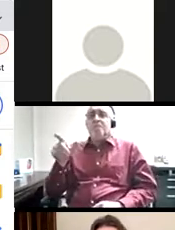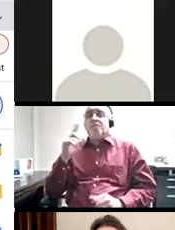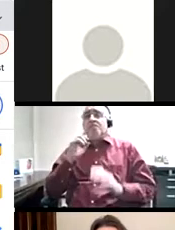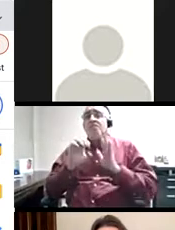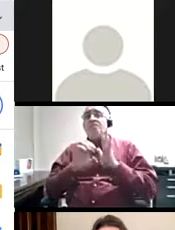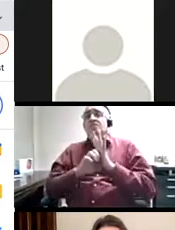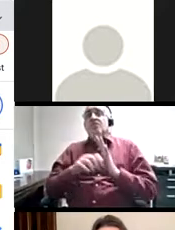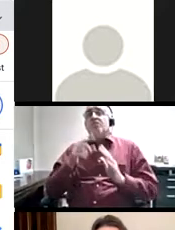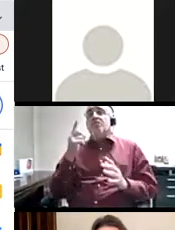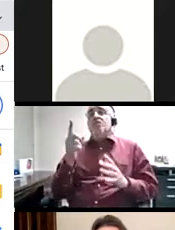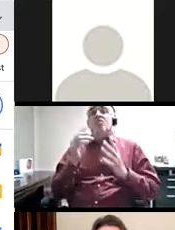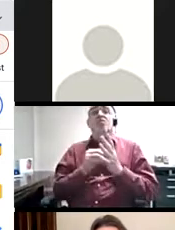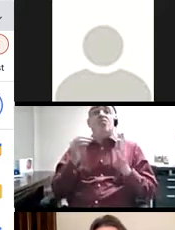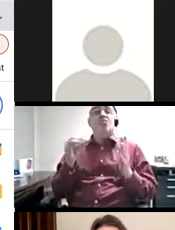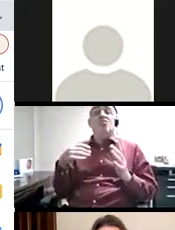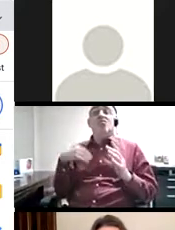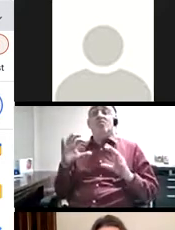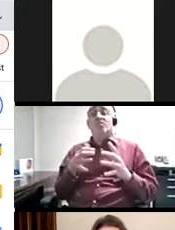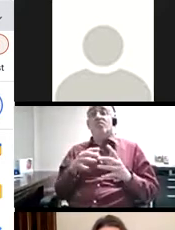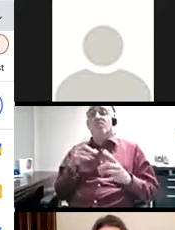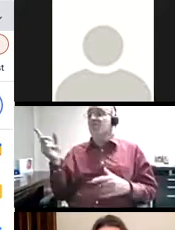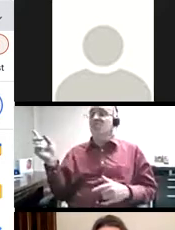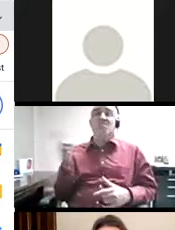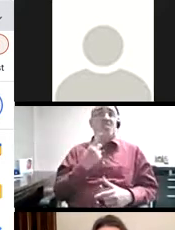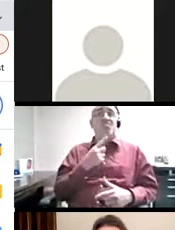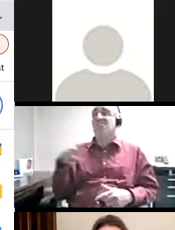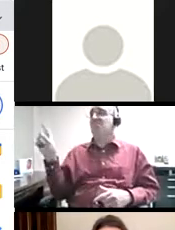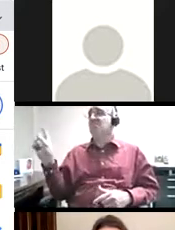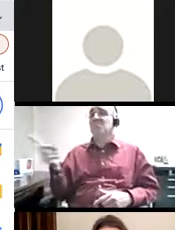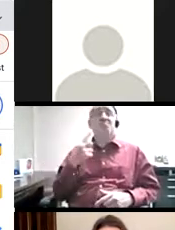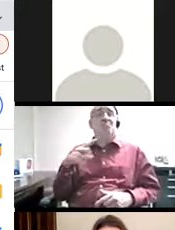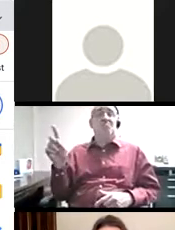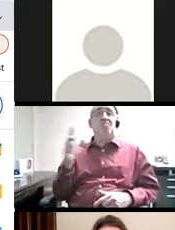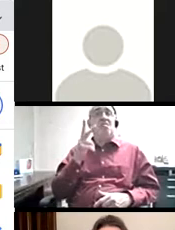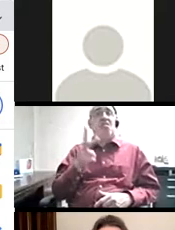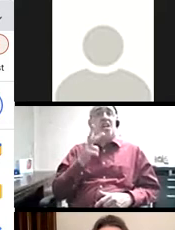surface. For example, one student in our class comes and goes over and over again during the